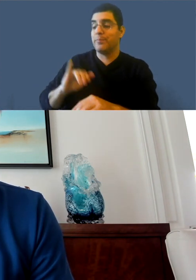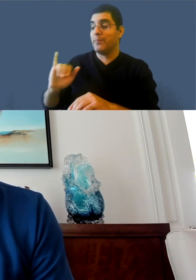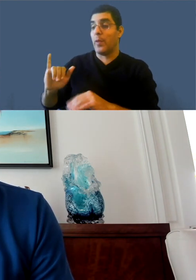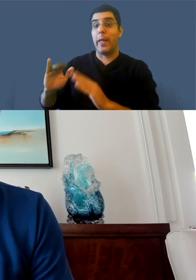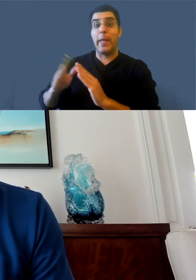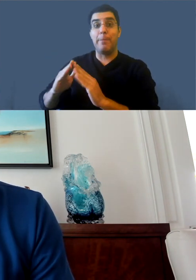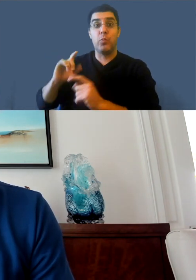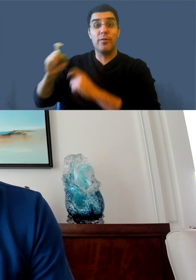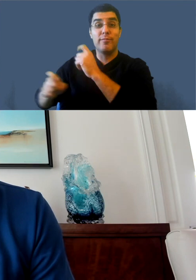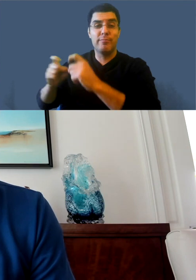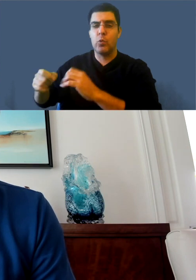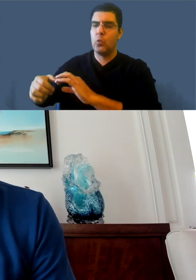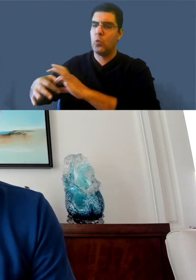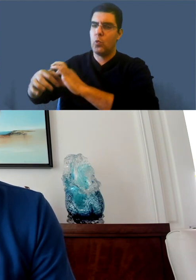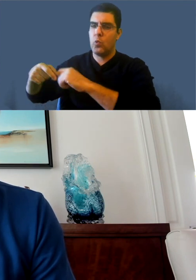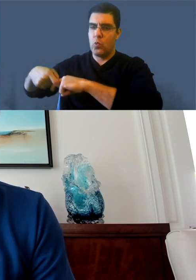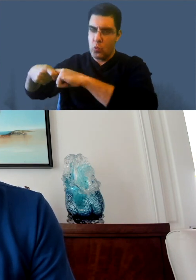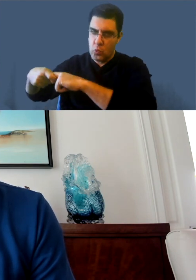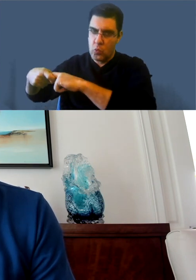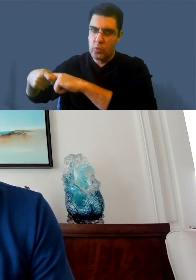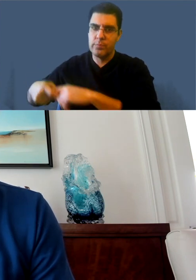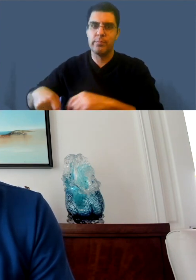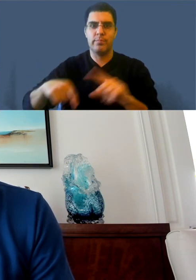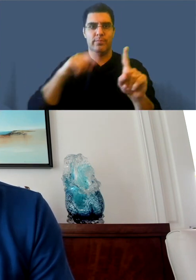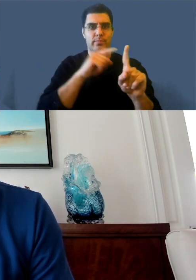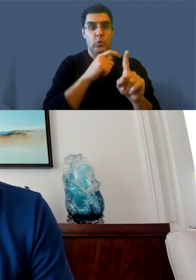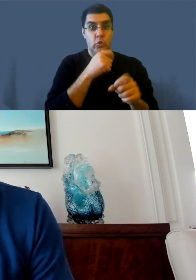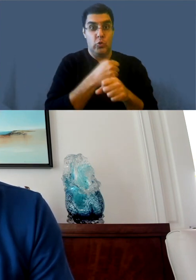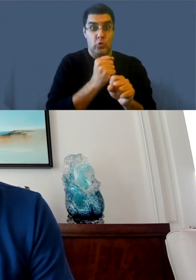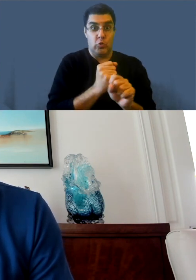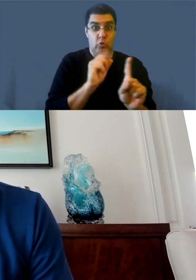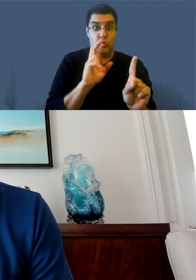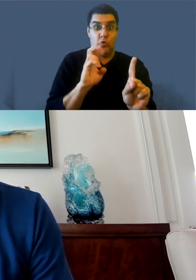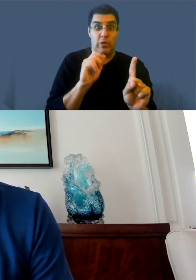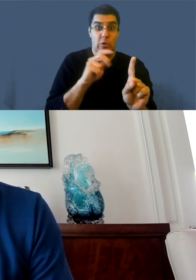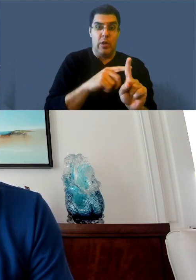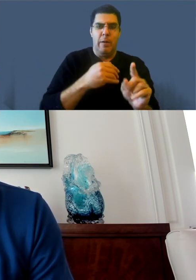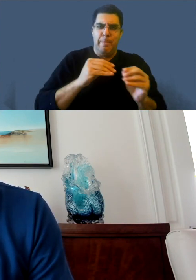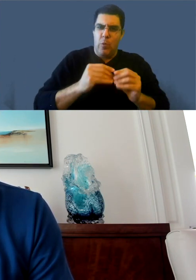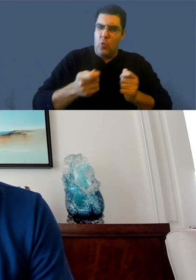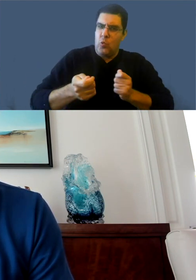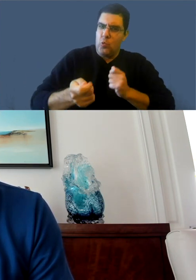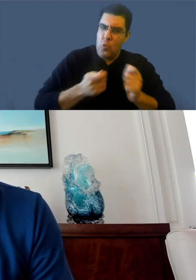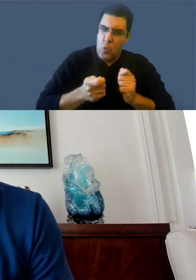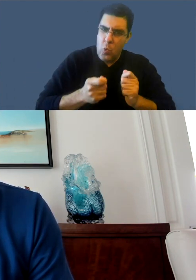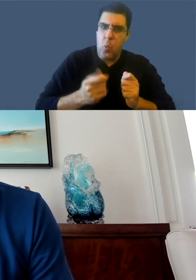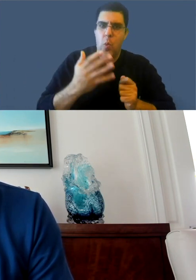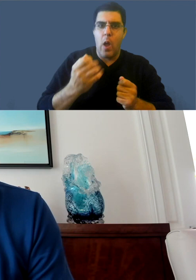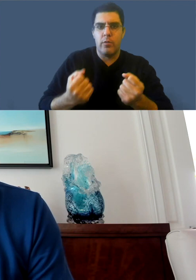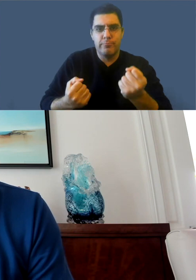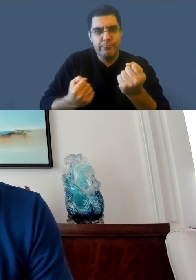with regards to community caption, is the desire to have the community be able to add captions